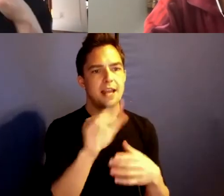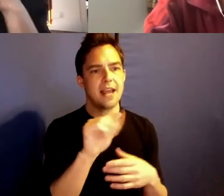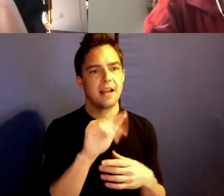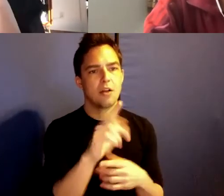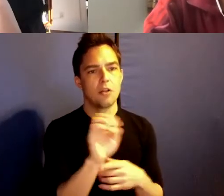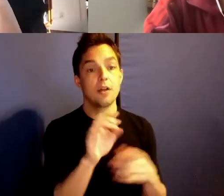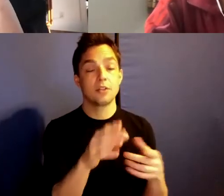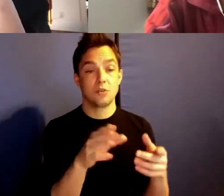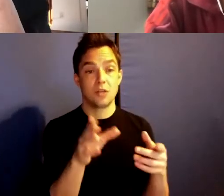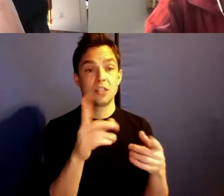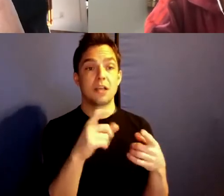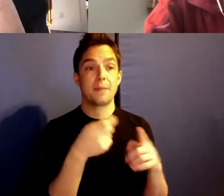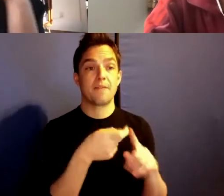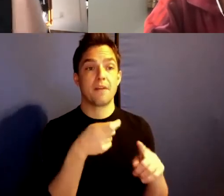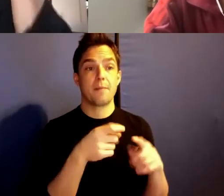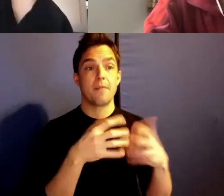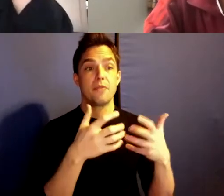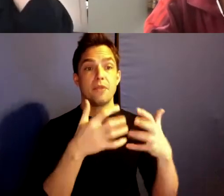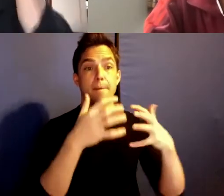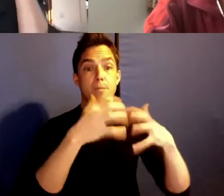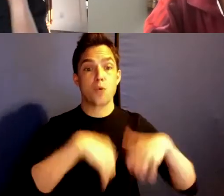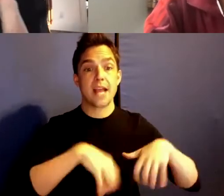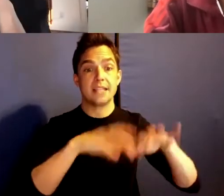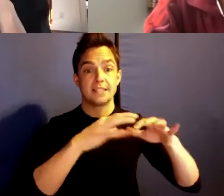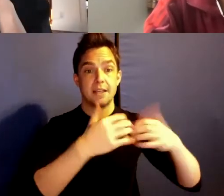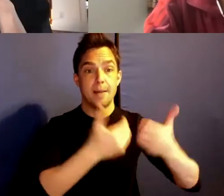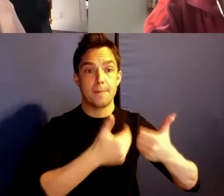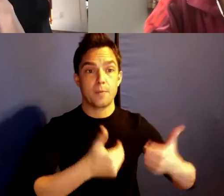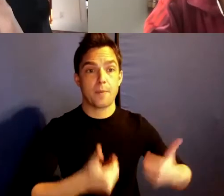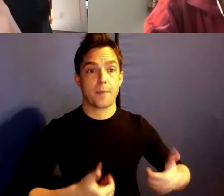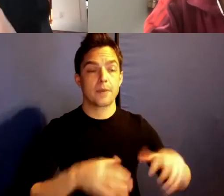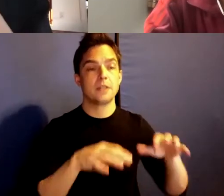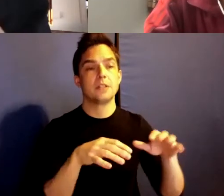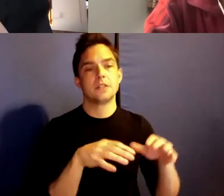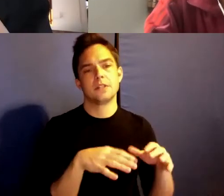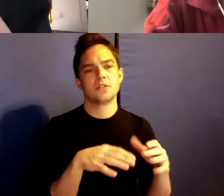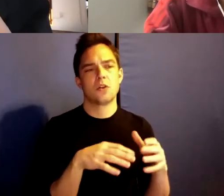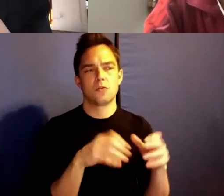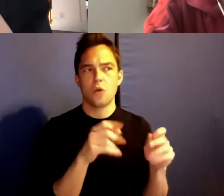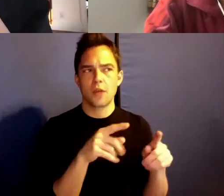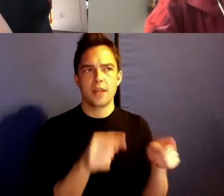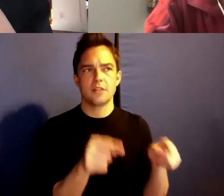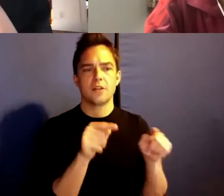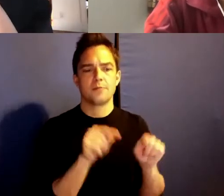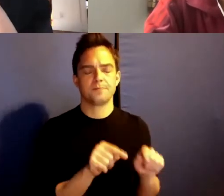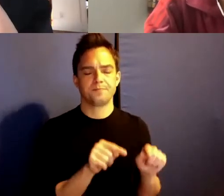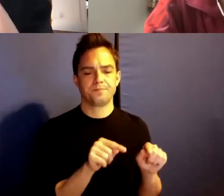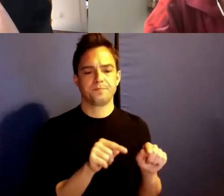really where I am. Like, okay, what do you do with the energy